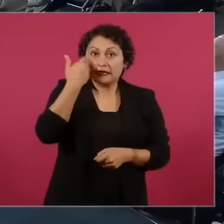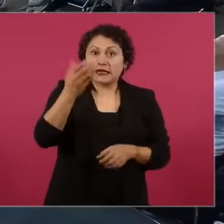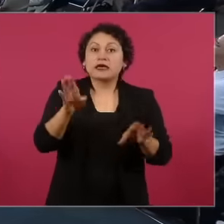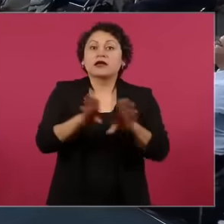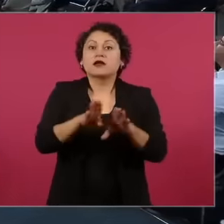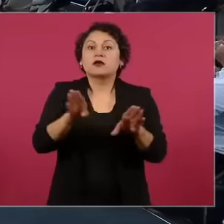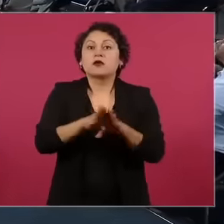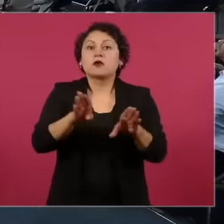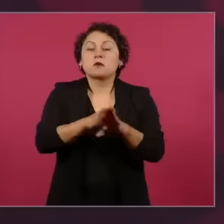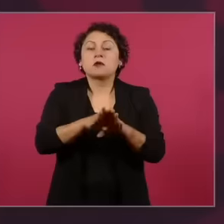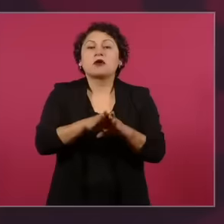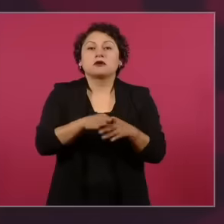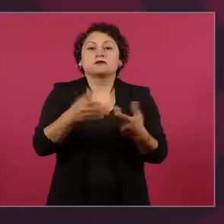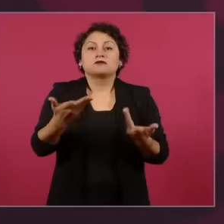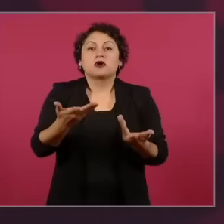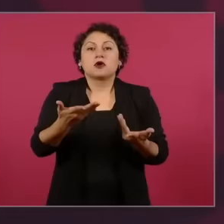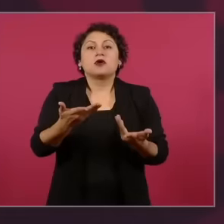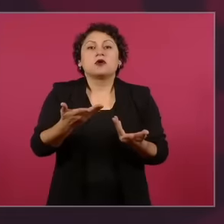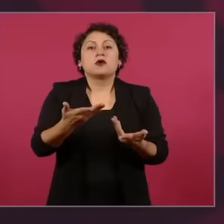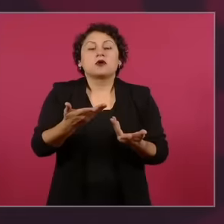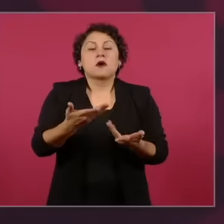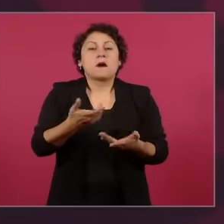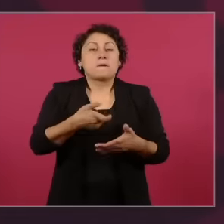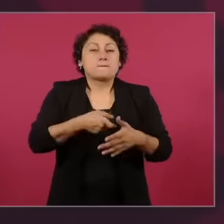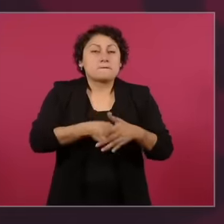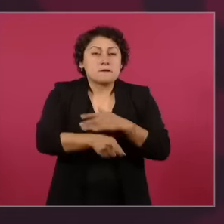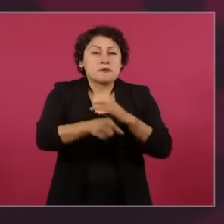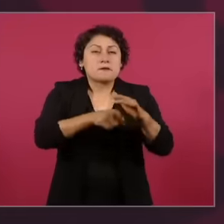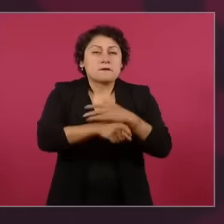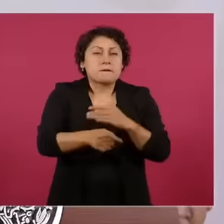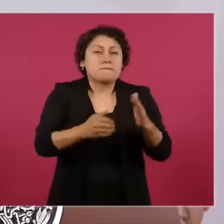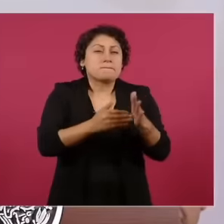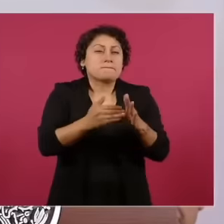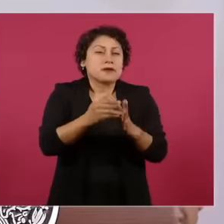billions of dollars in the last six-year term of Enrique Peña Nieto, which in the end was